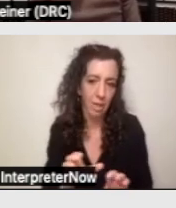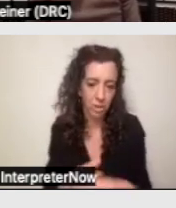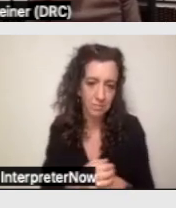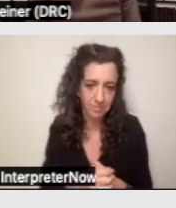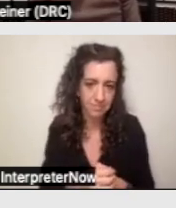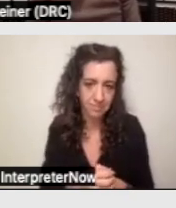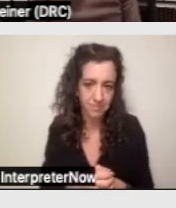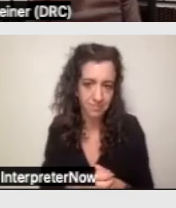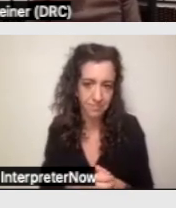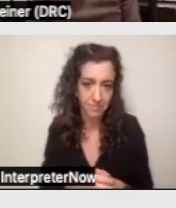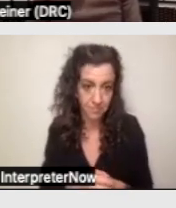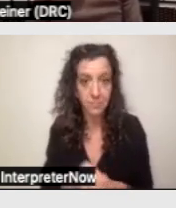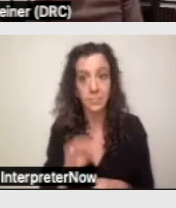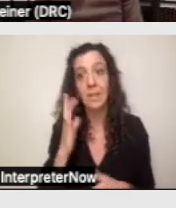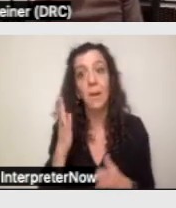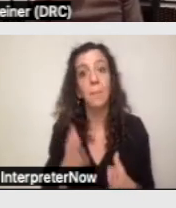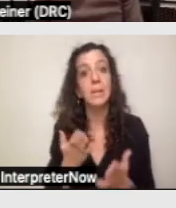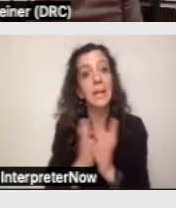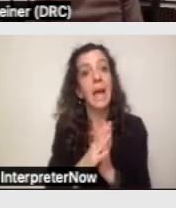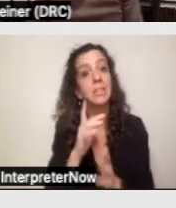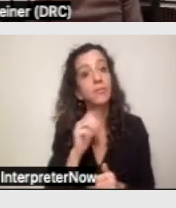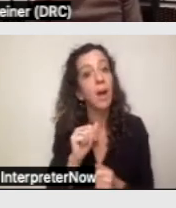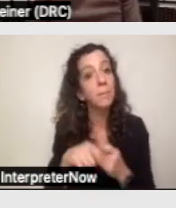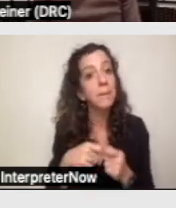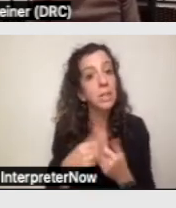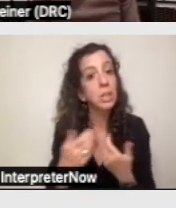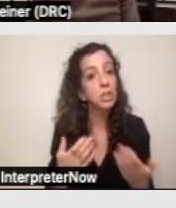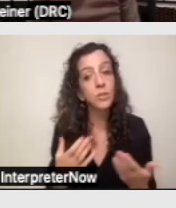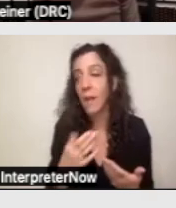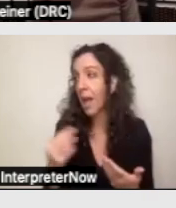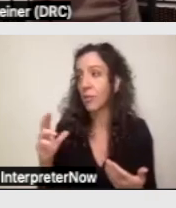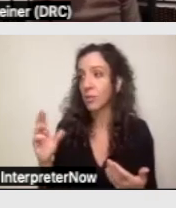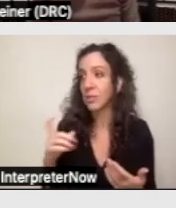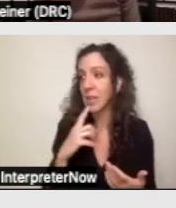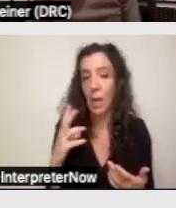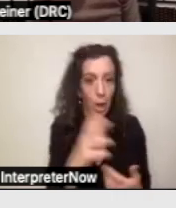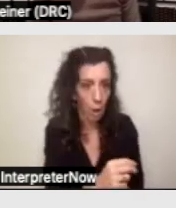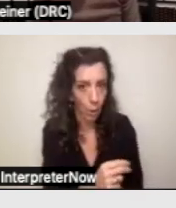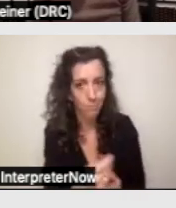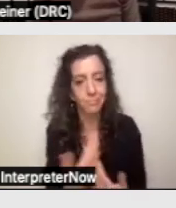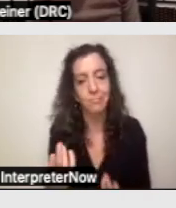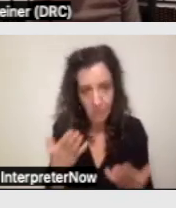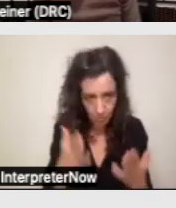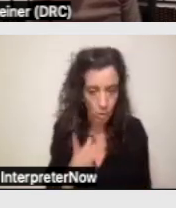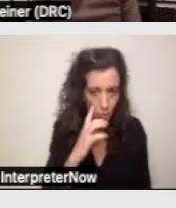If a person asks for a service and the Regional Center says no, again, the person gets a notice.